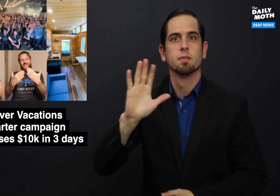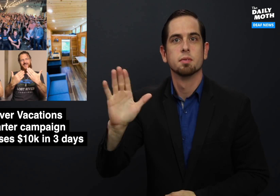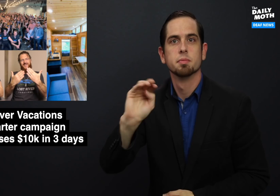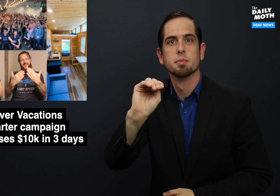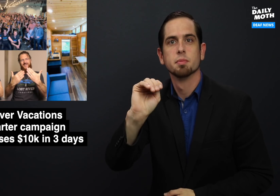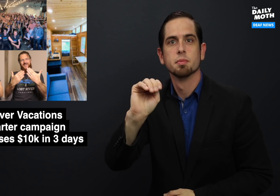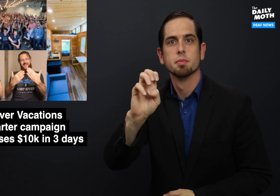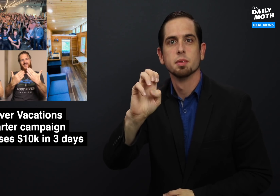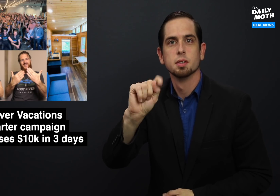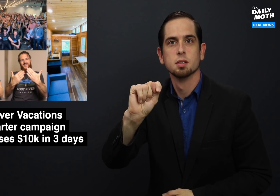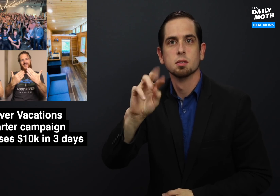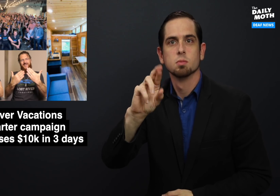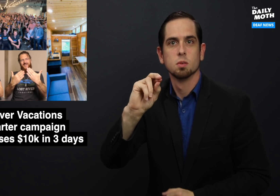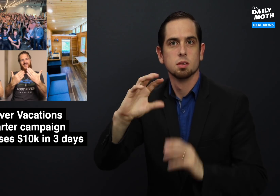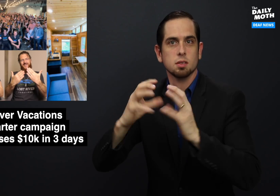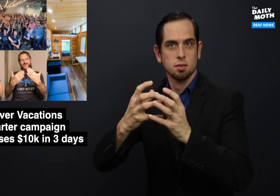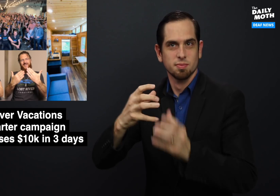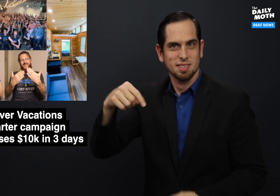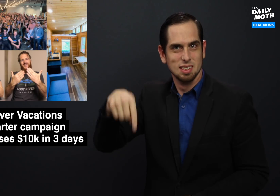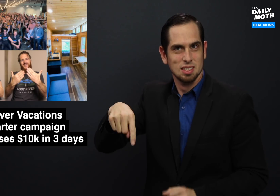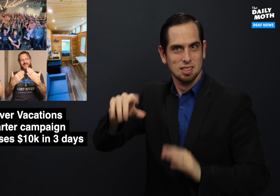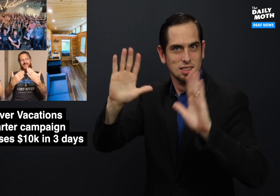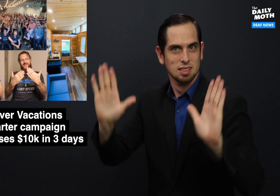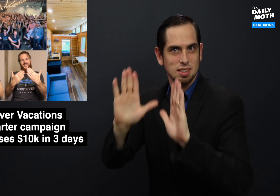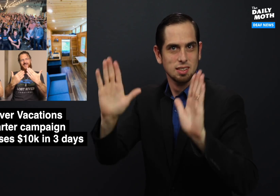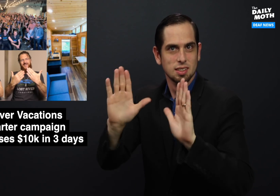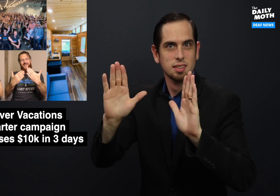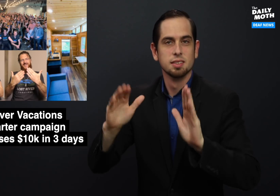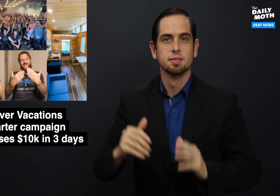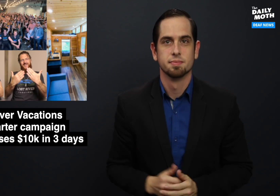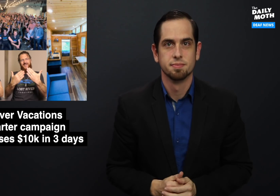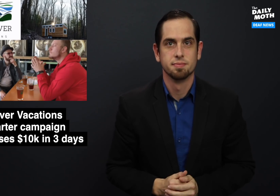this Sunday.